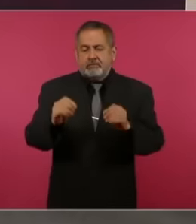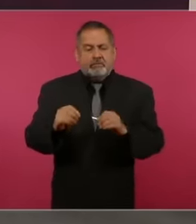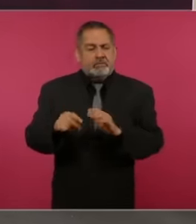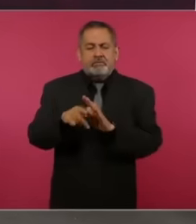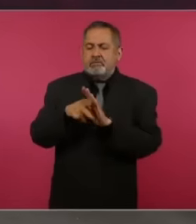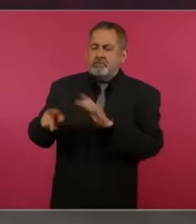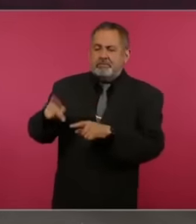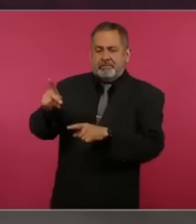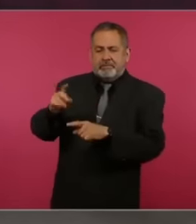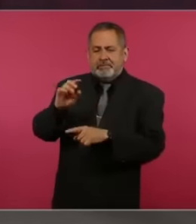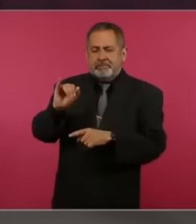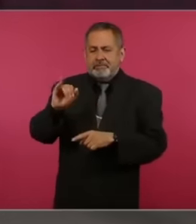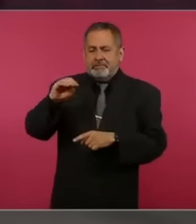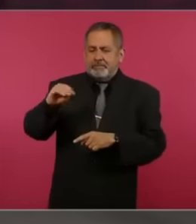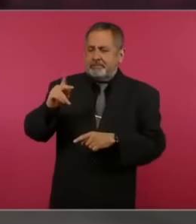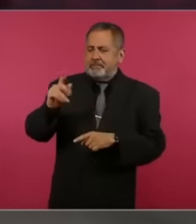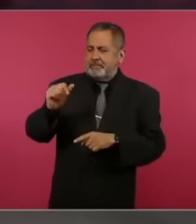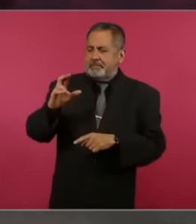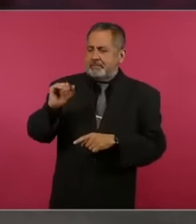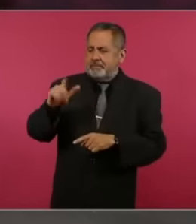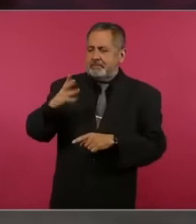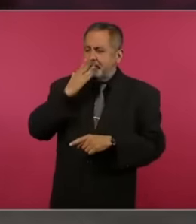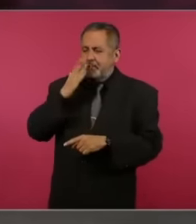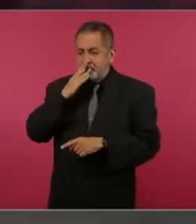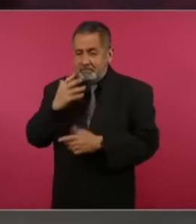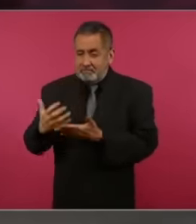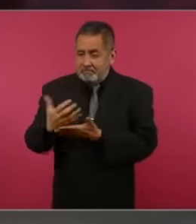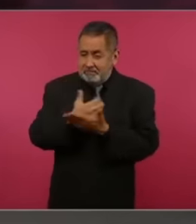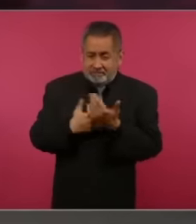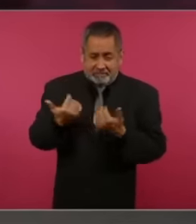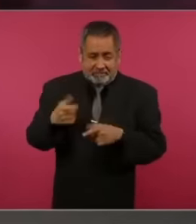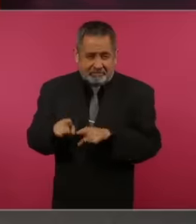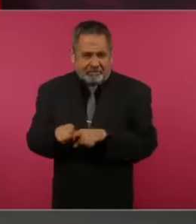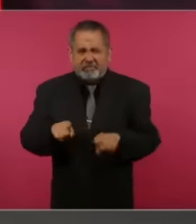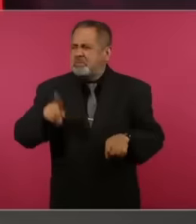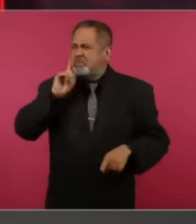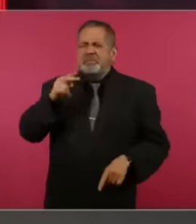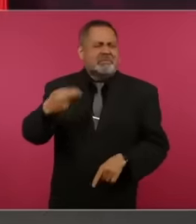Sonora How do you know? Calls the colleague who comes with